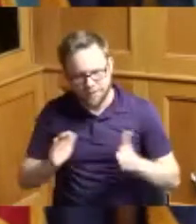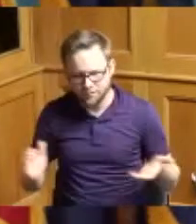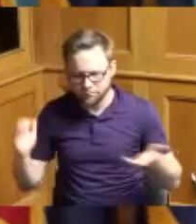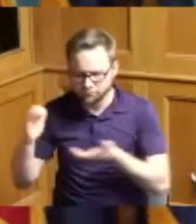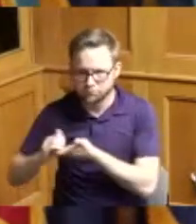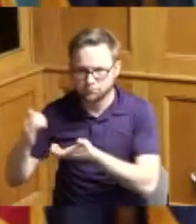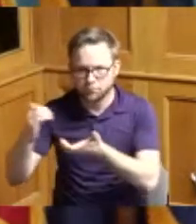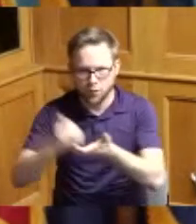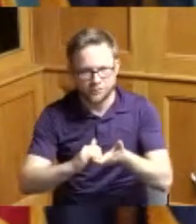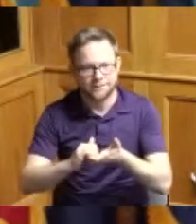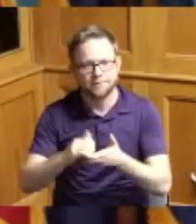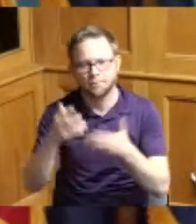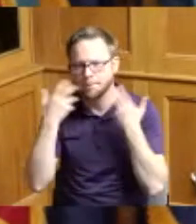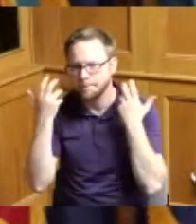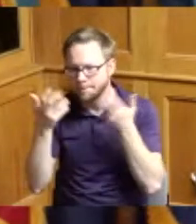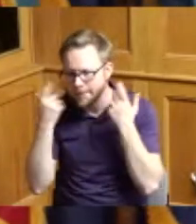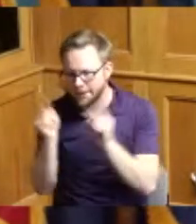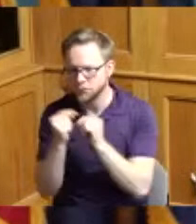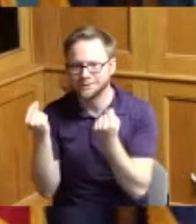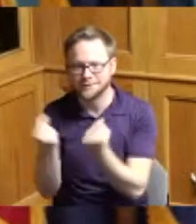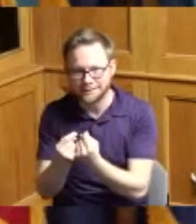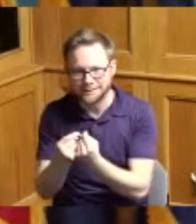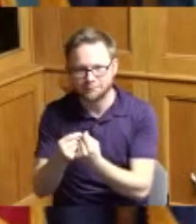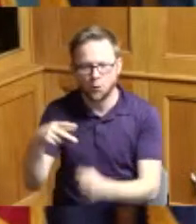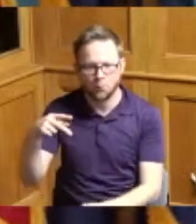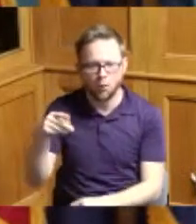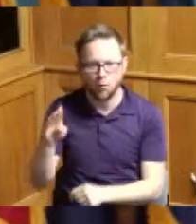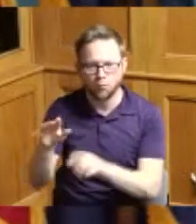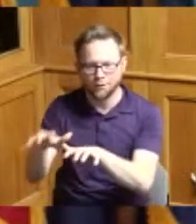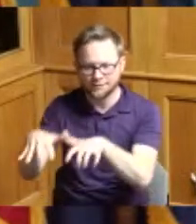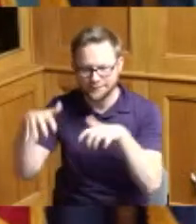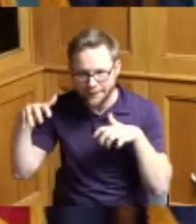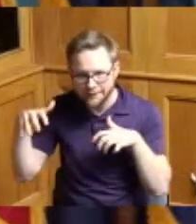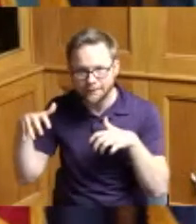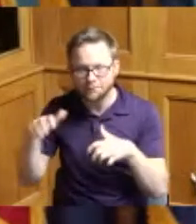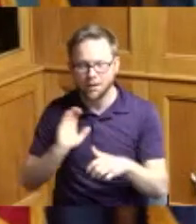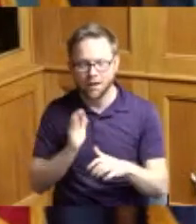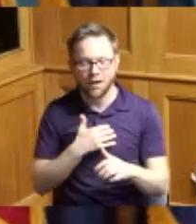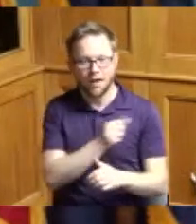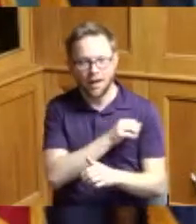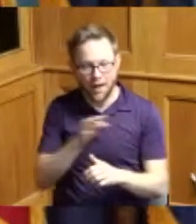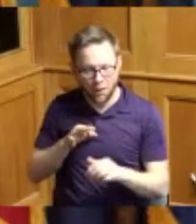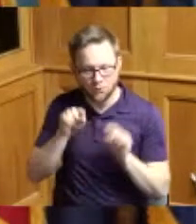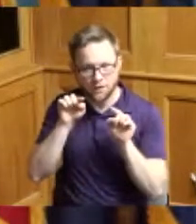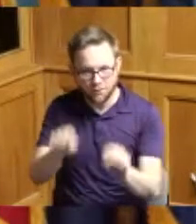with the Bengals and Paul Brown Stadium our some of our staff was there I saw Mr feller camp down